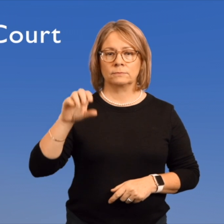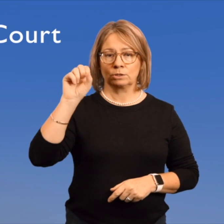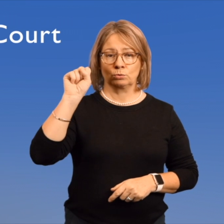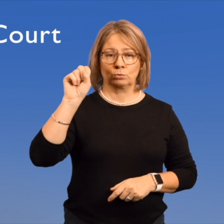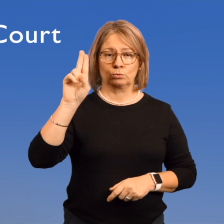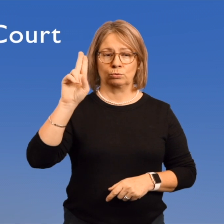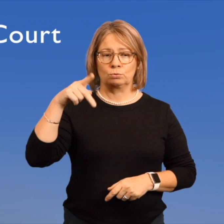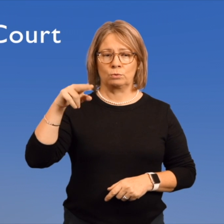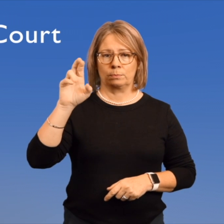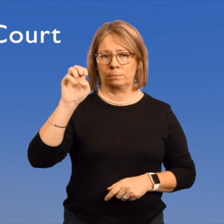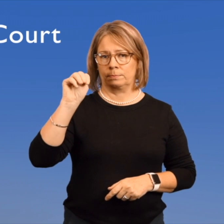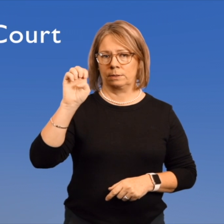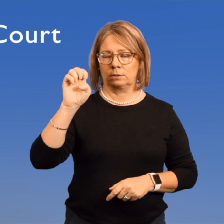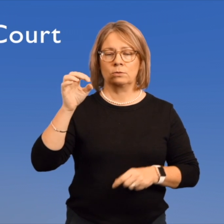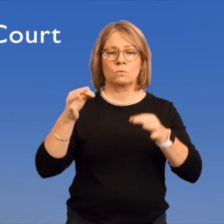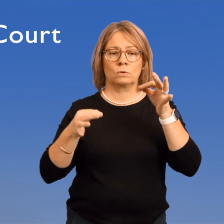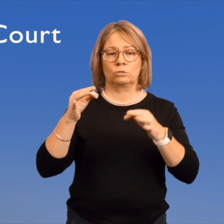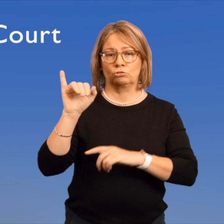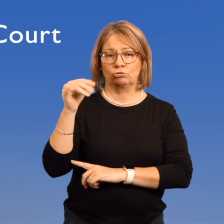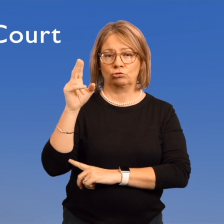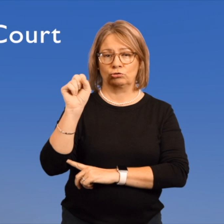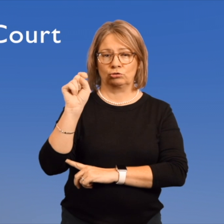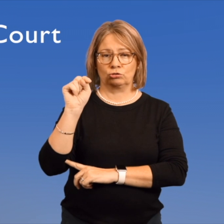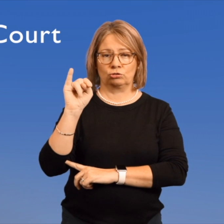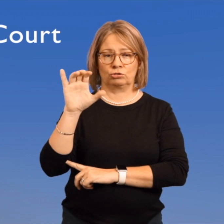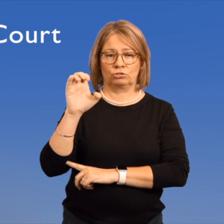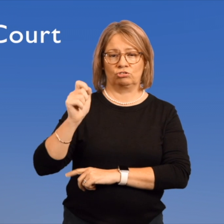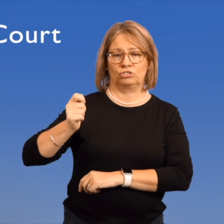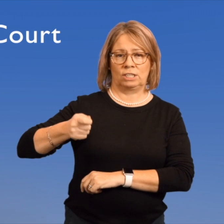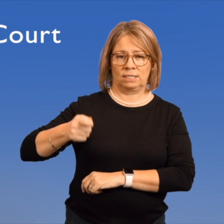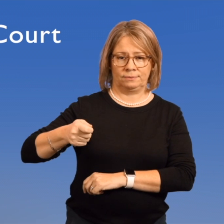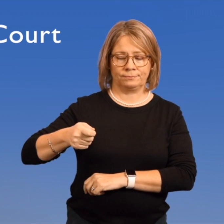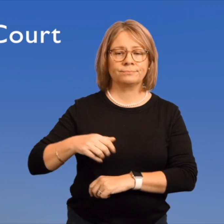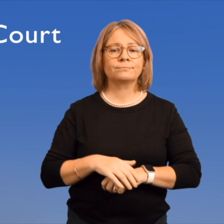Supreme Court Justice.